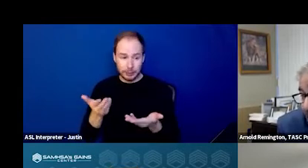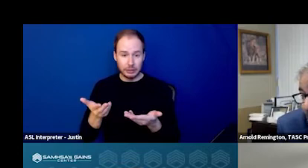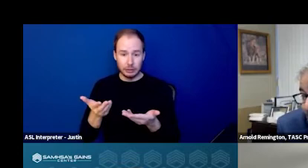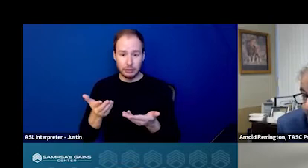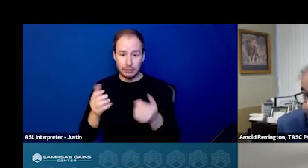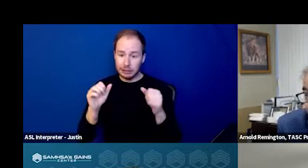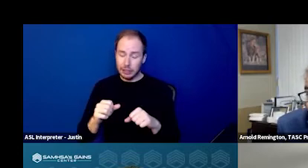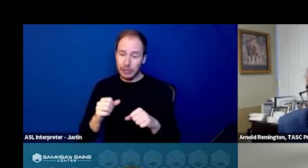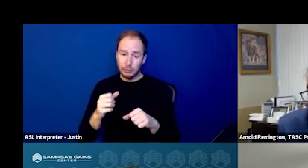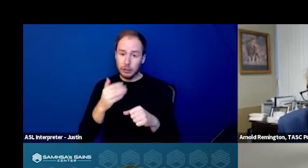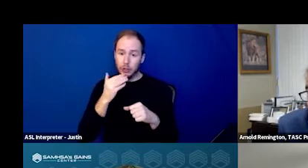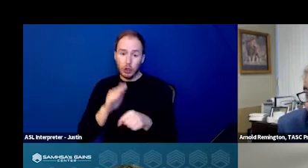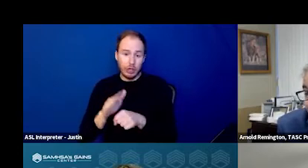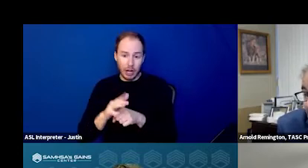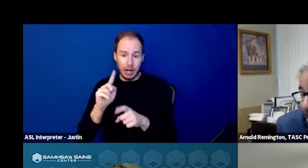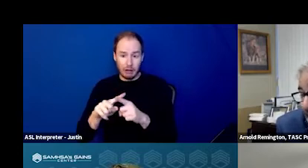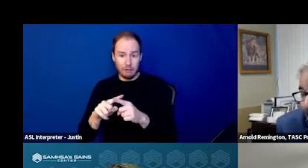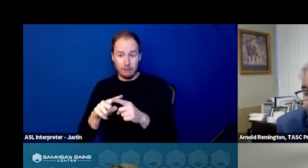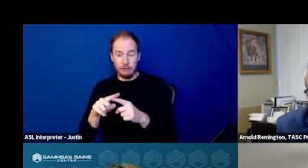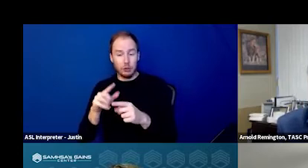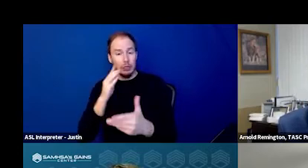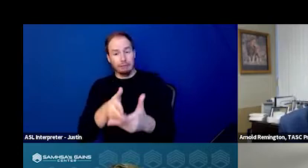a good intervention and it's better than no intervention.